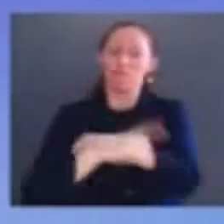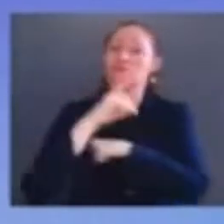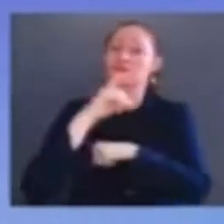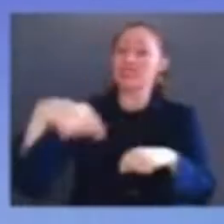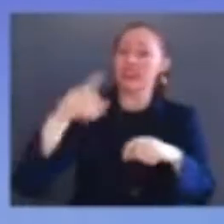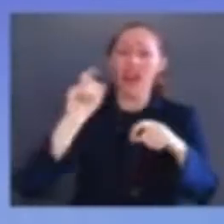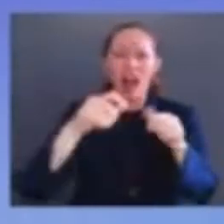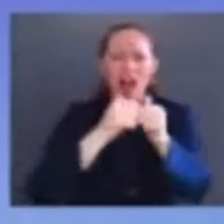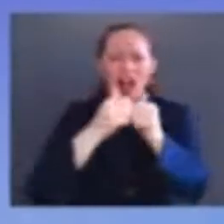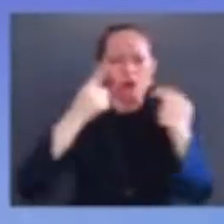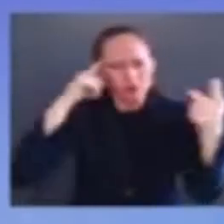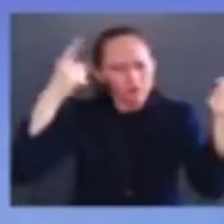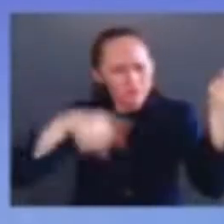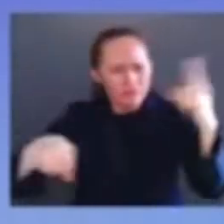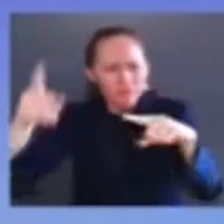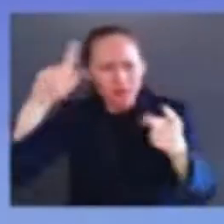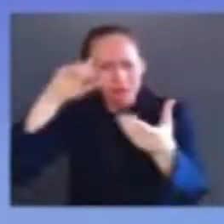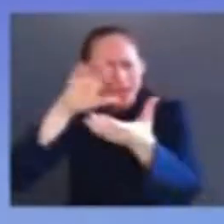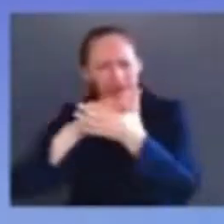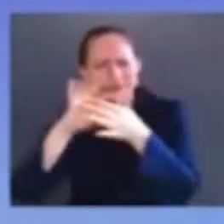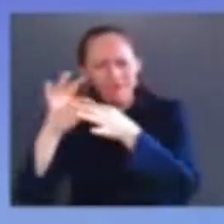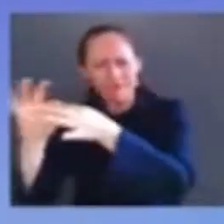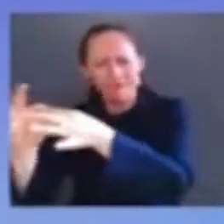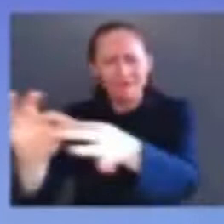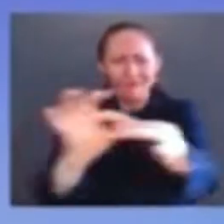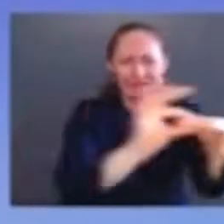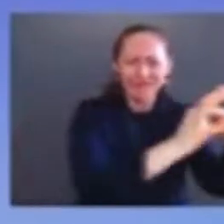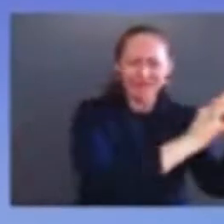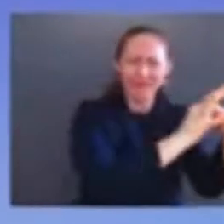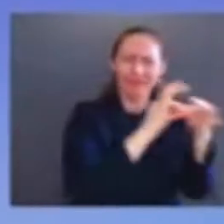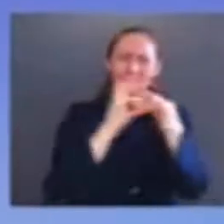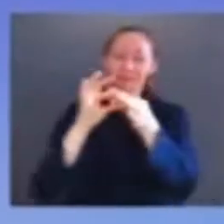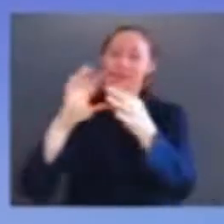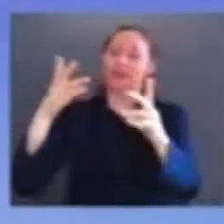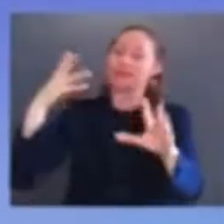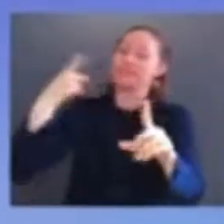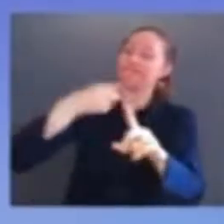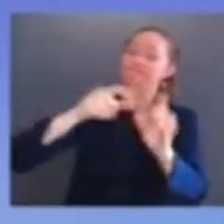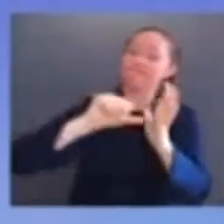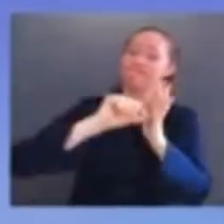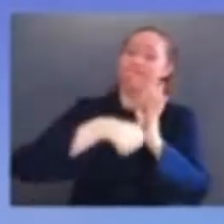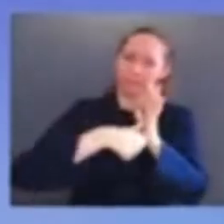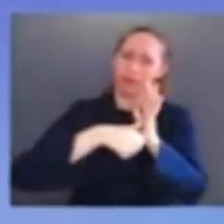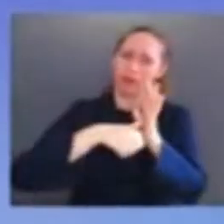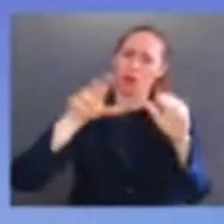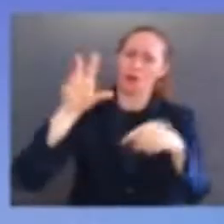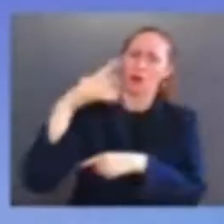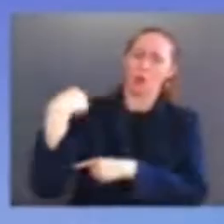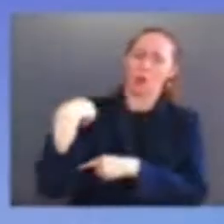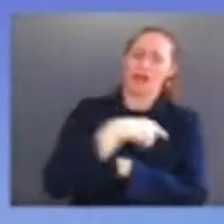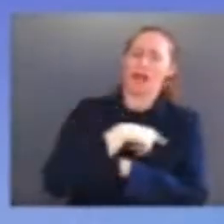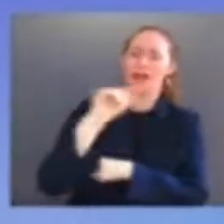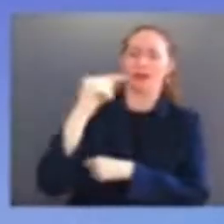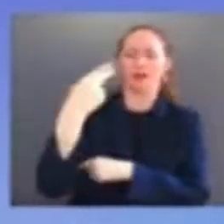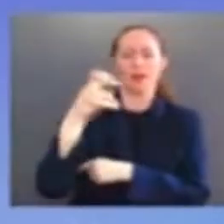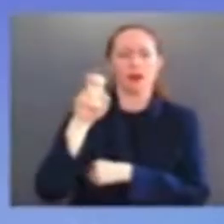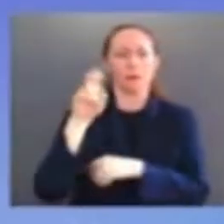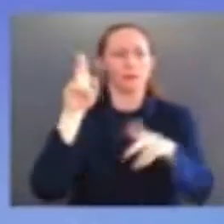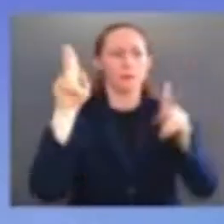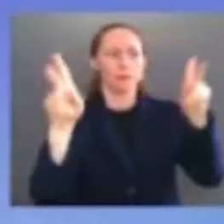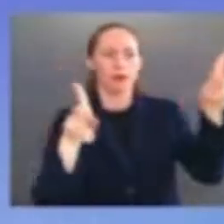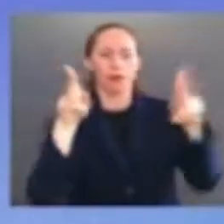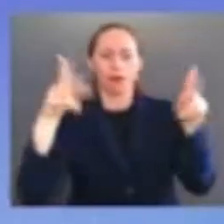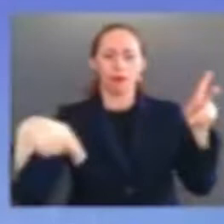a more perfect union and that belief has pushed our nation forward for generations